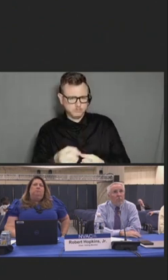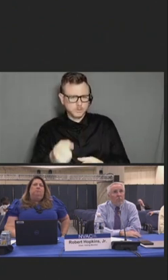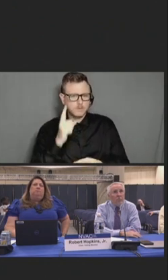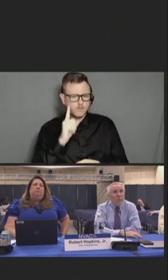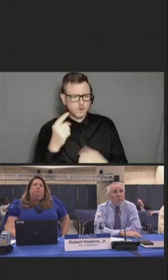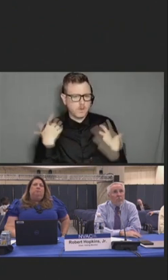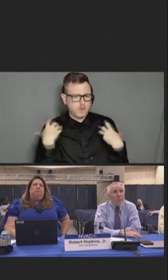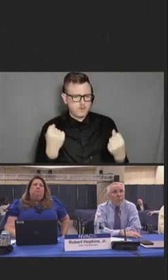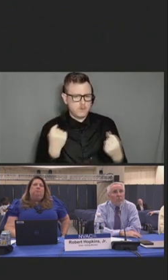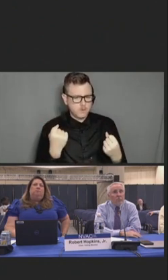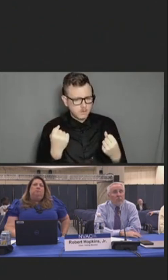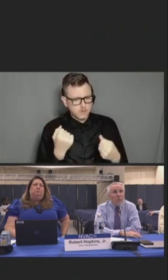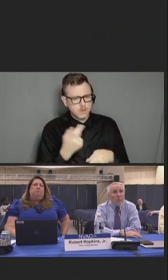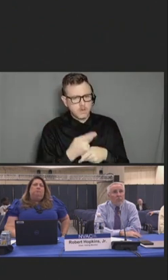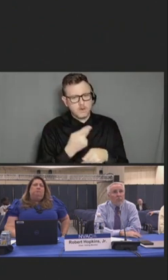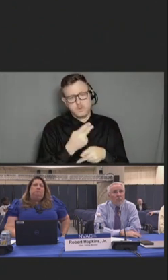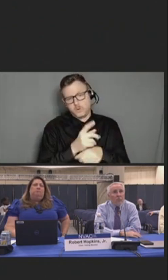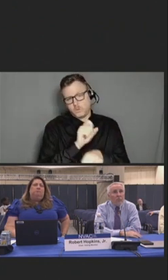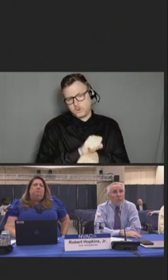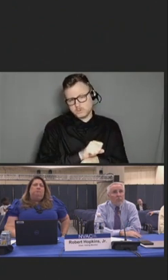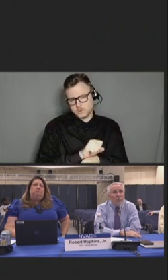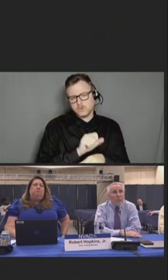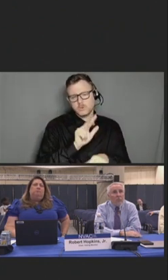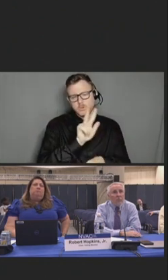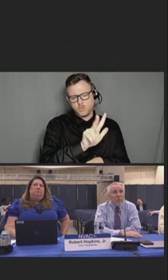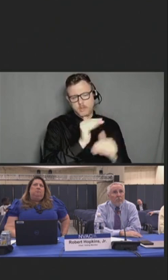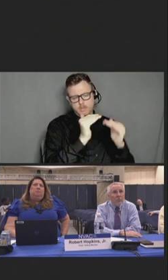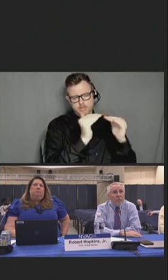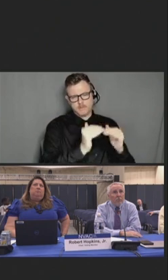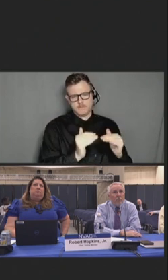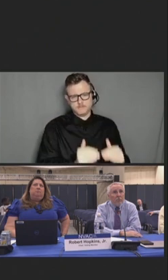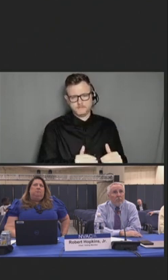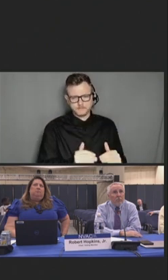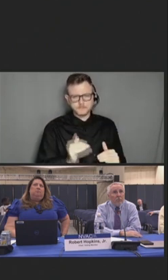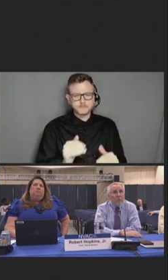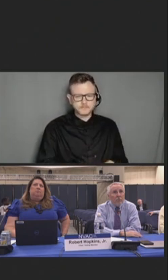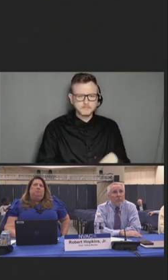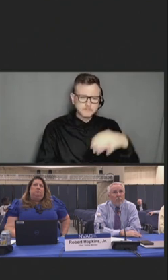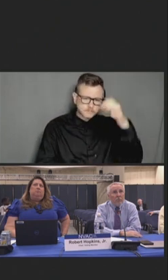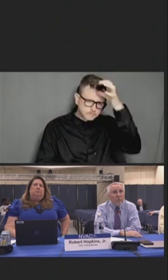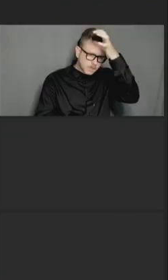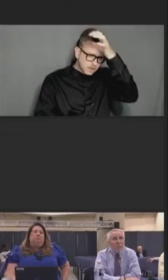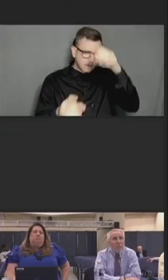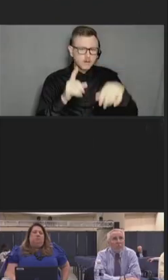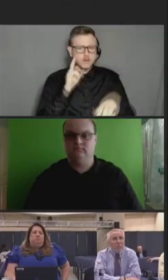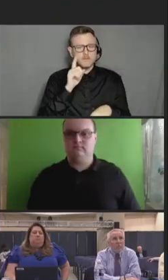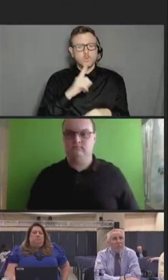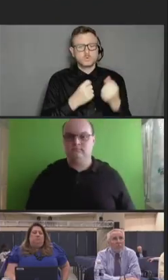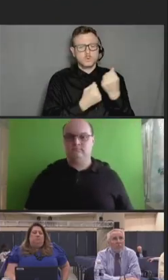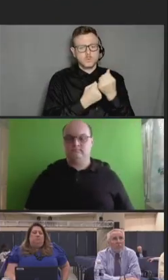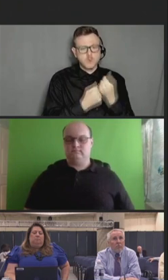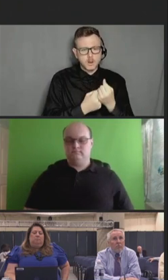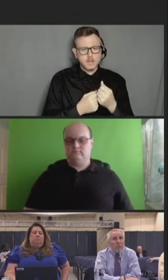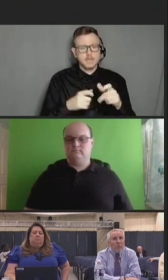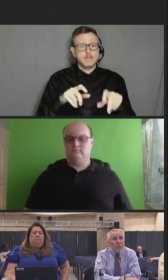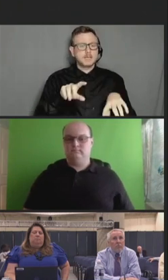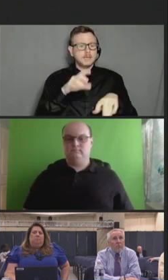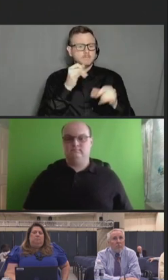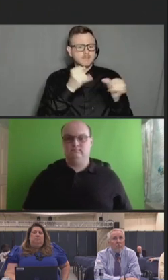vital as Krystal [spelled phonetically] and colleagues at Yale note. Further work is needed to examine the efficacy and utility of occupational mental health